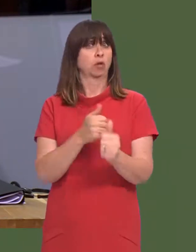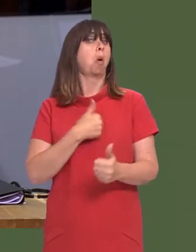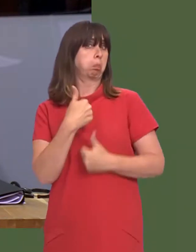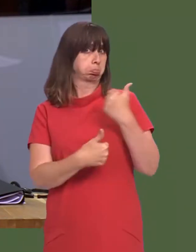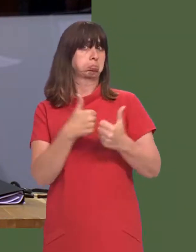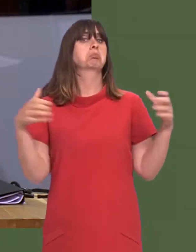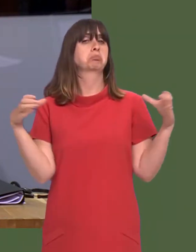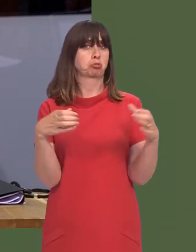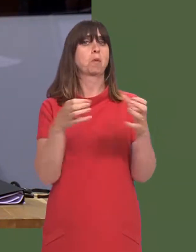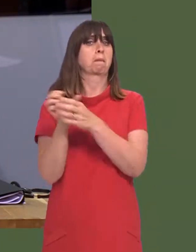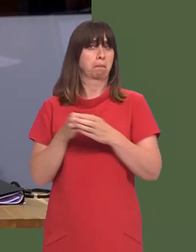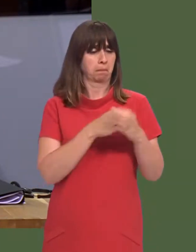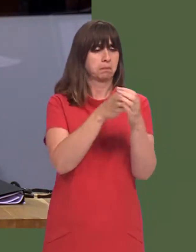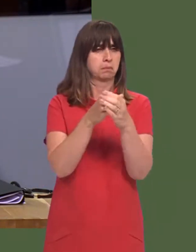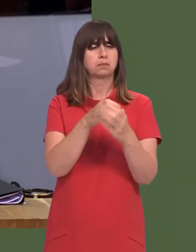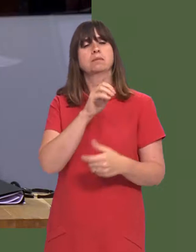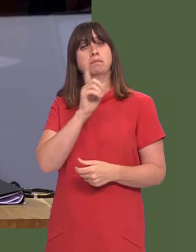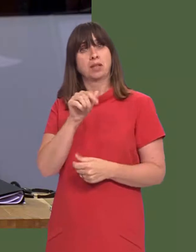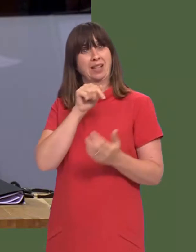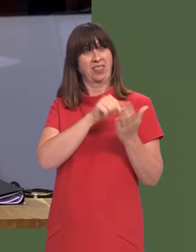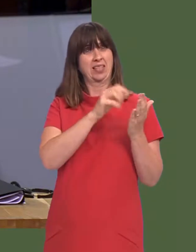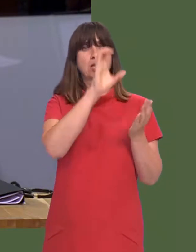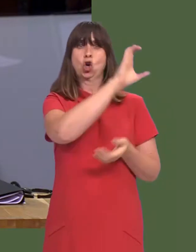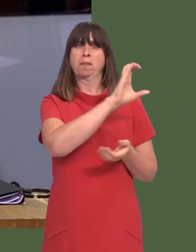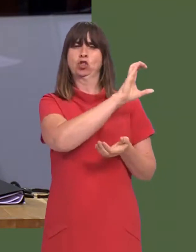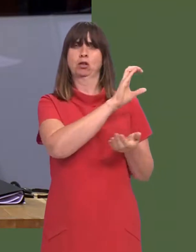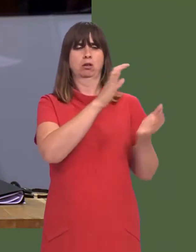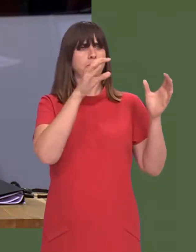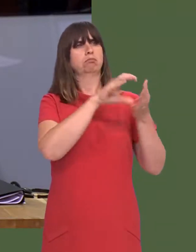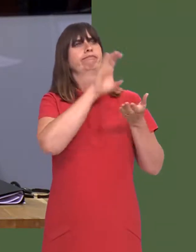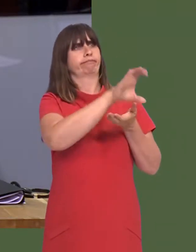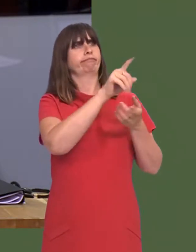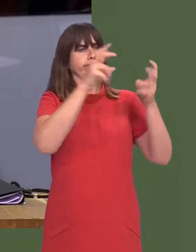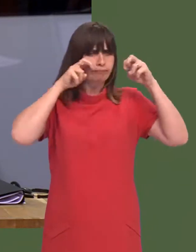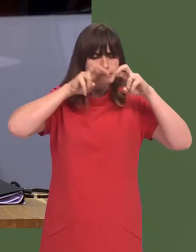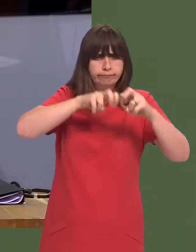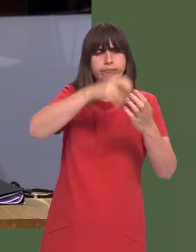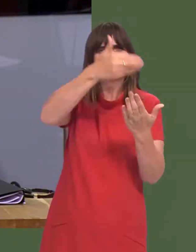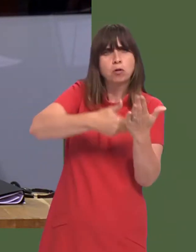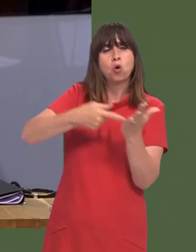easier. But it is vital to understand whether this commission and its recommendations will meet